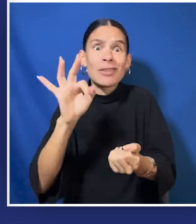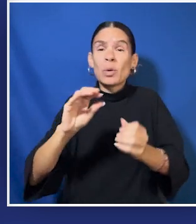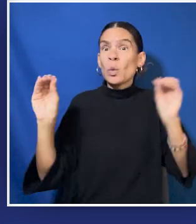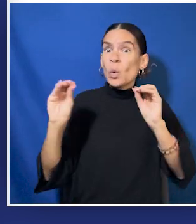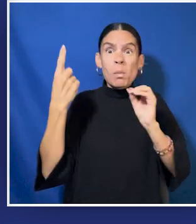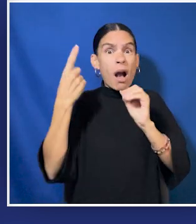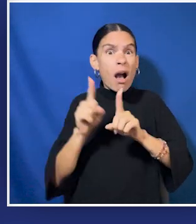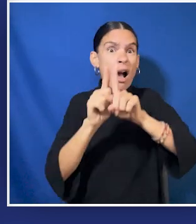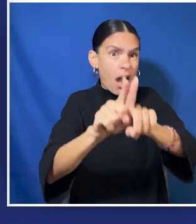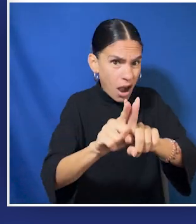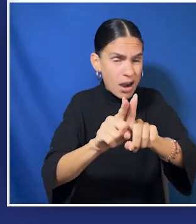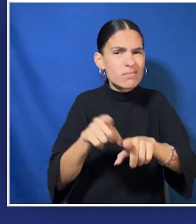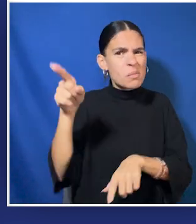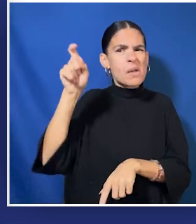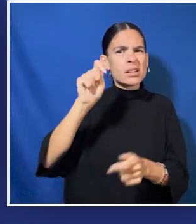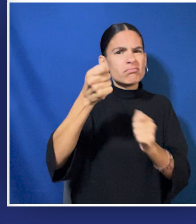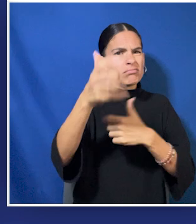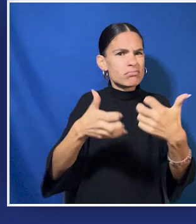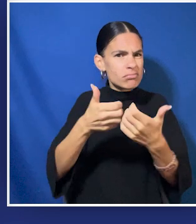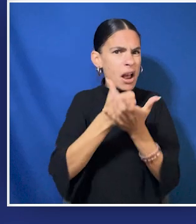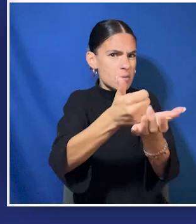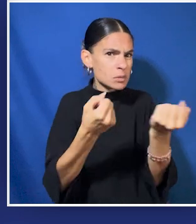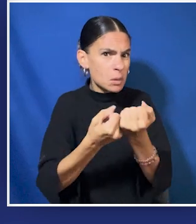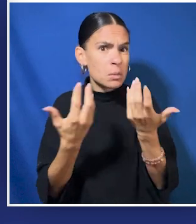if you don't have anybody to go with you. They do have to accommodate you.